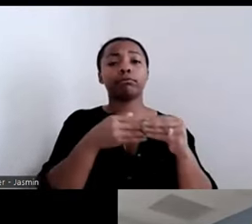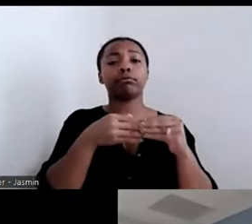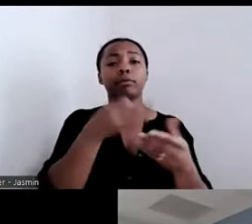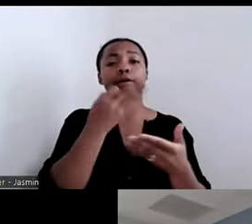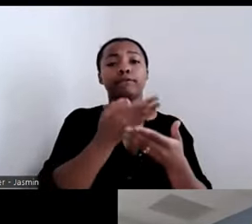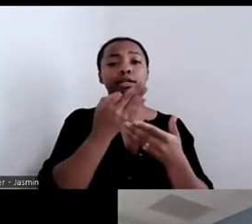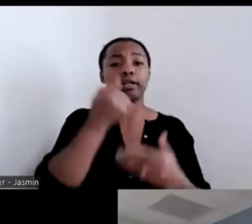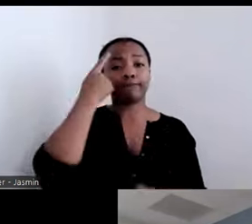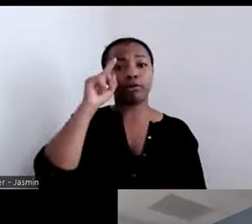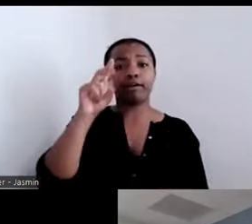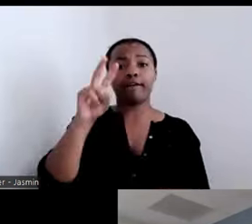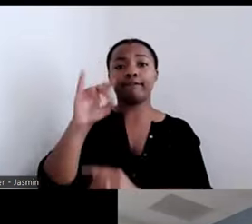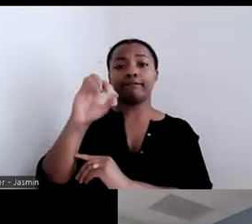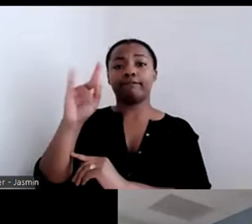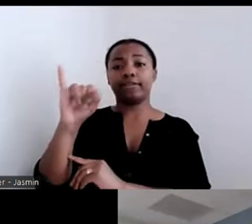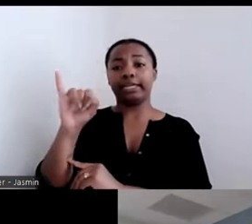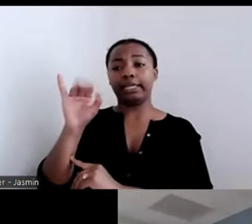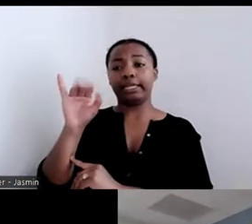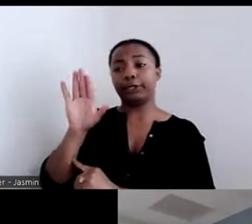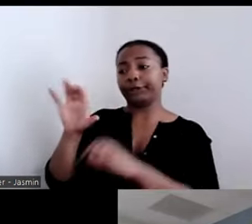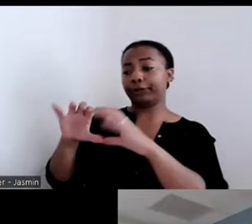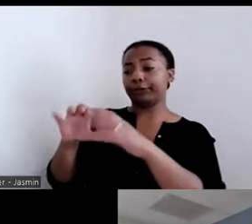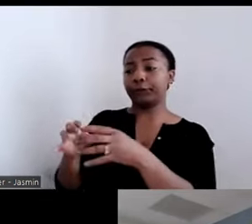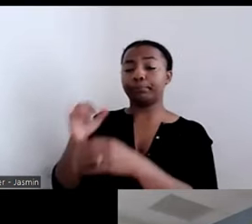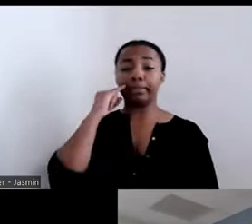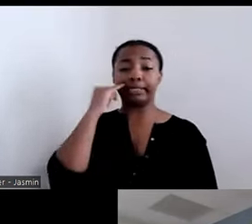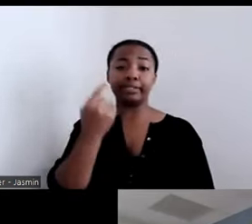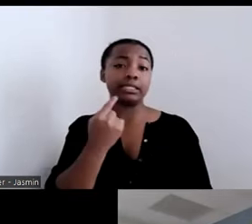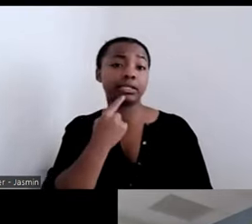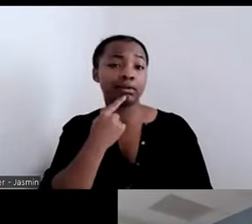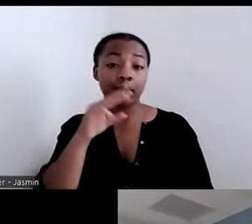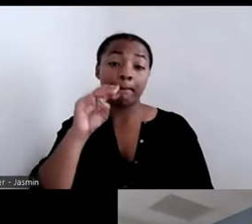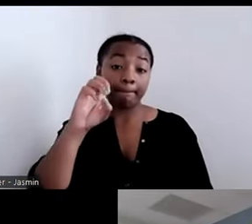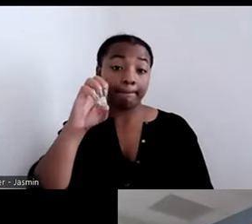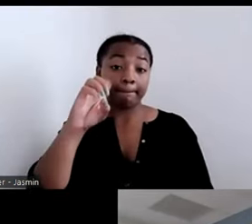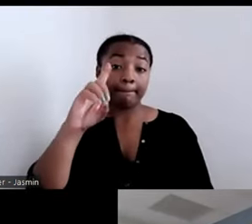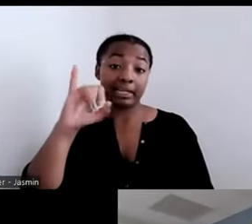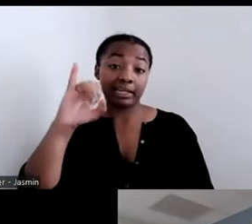"Medicaid is great but I do not want to hire 10 account specialists